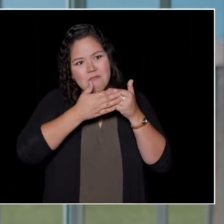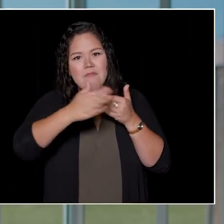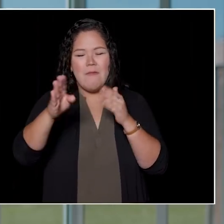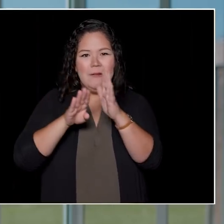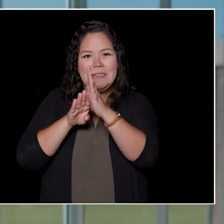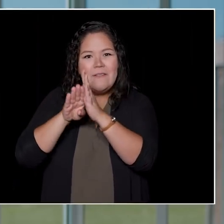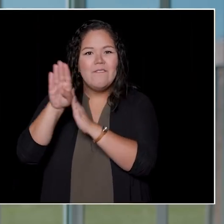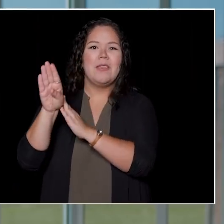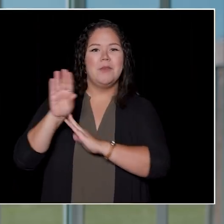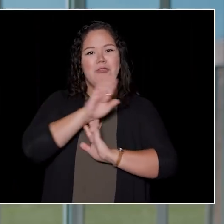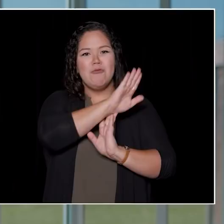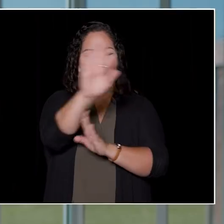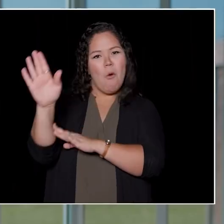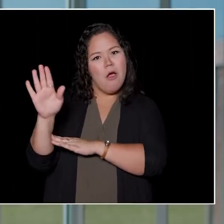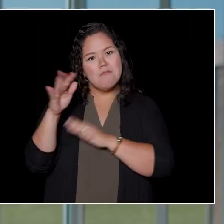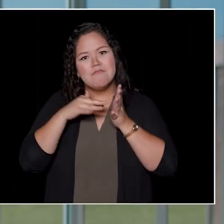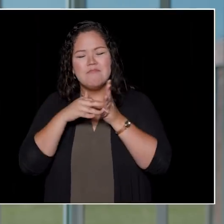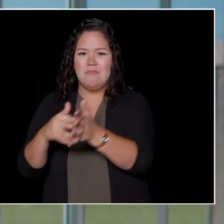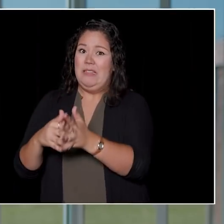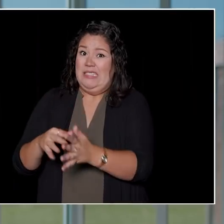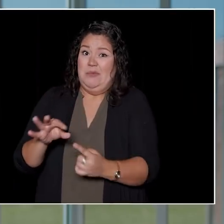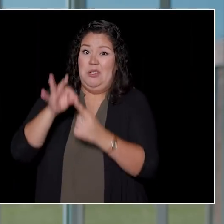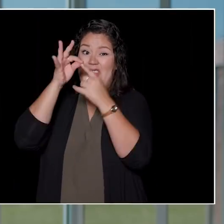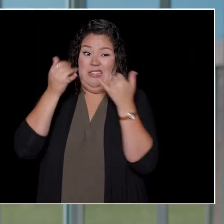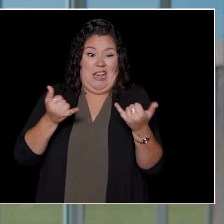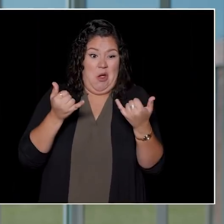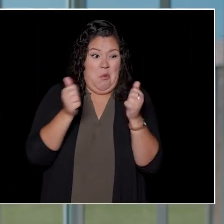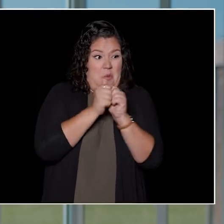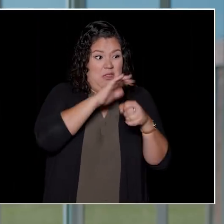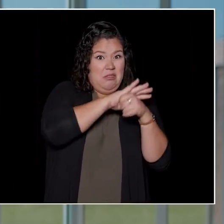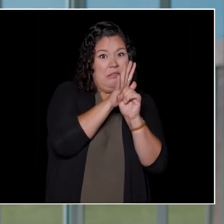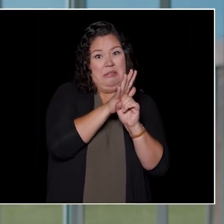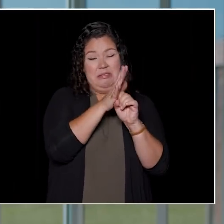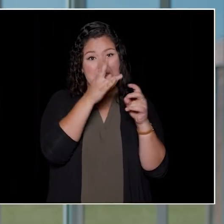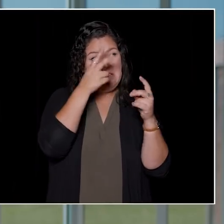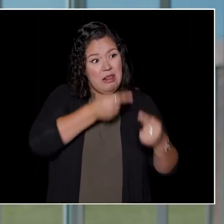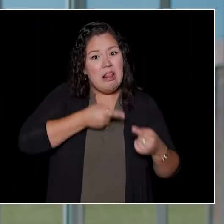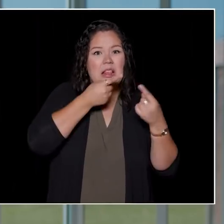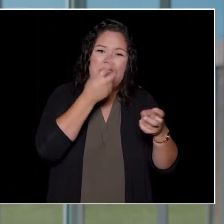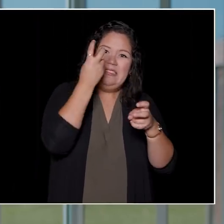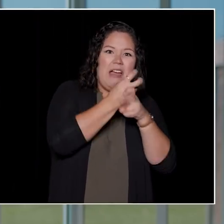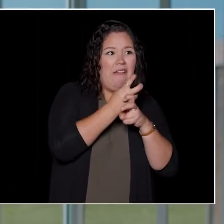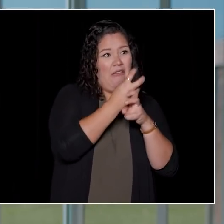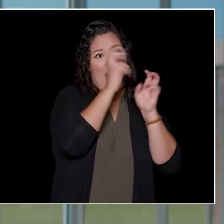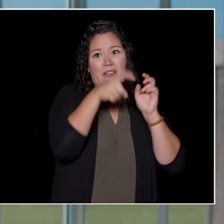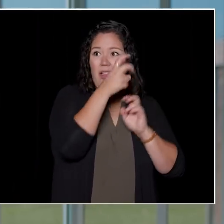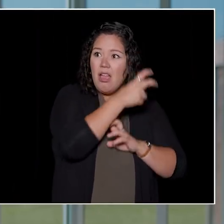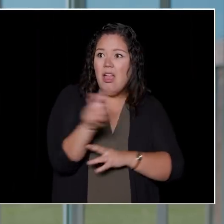in these difficult trying times where we're doing everything online.